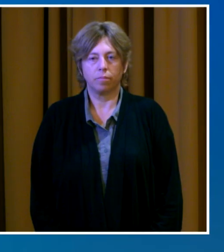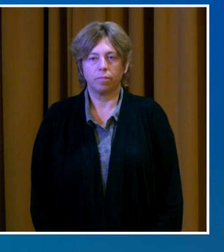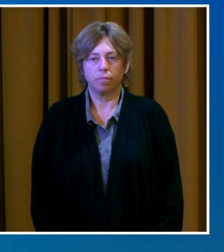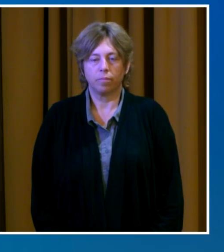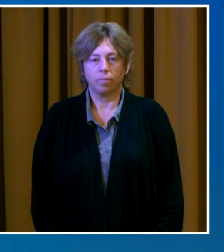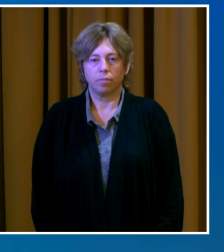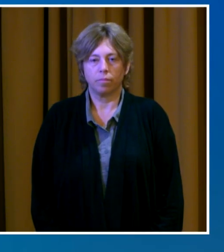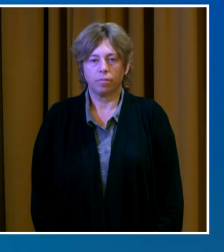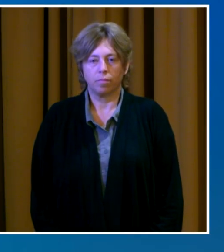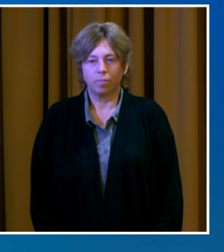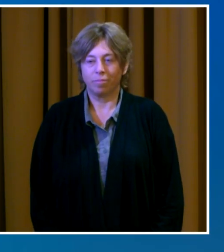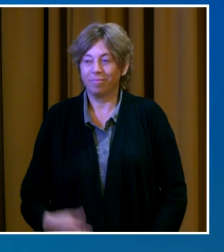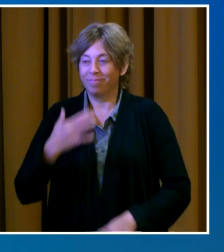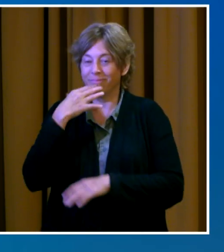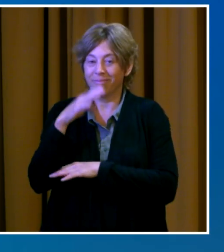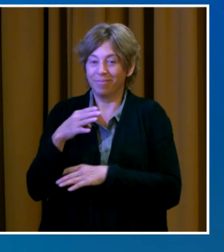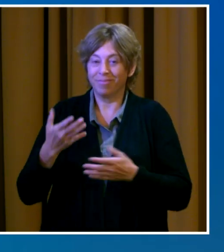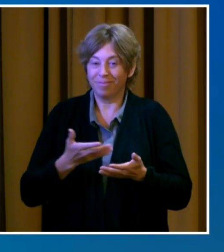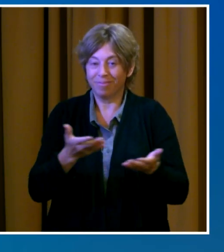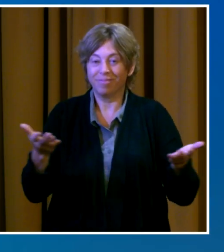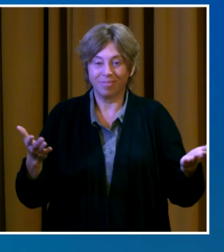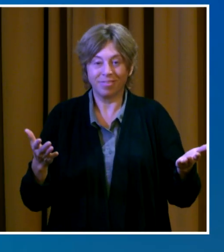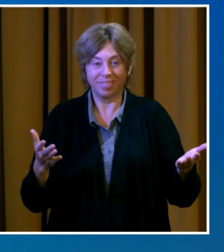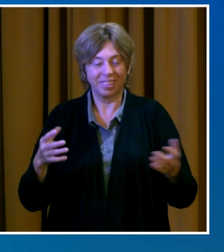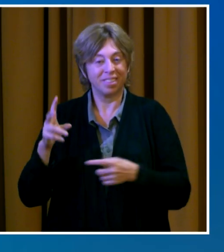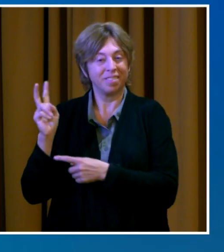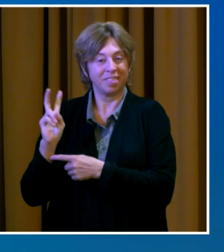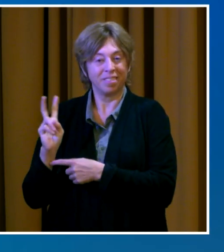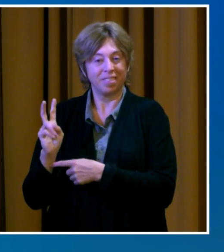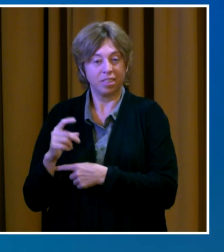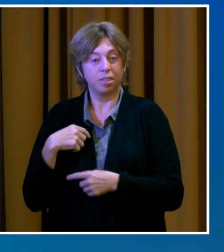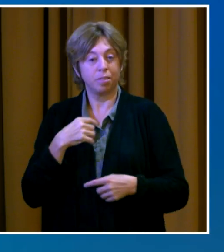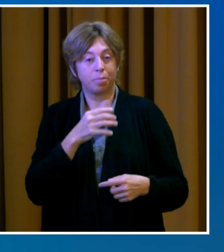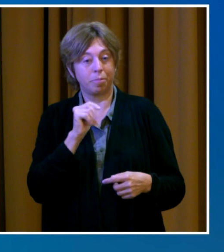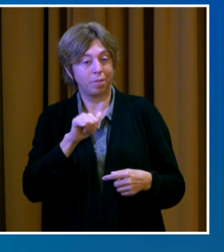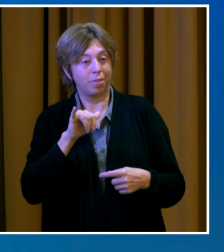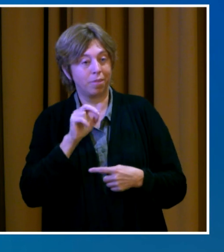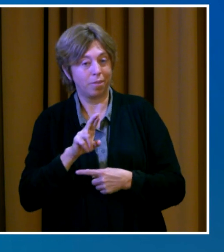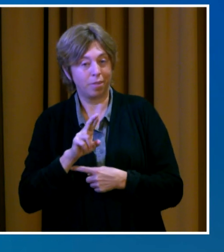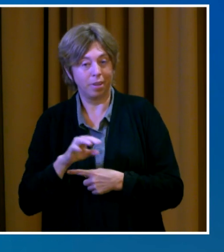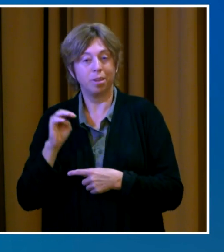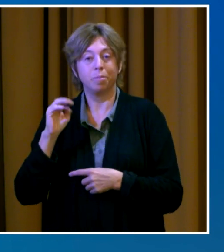Good afternoon, Vancouver. I'm Mayor Anne McEnerny-Ogle, and today is Thursday, August 5th.